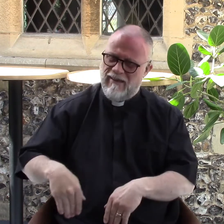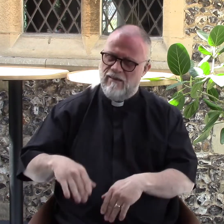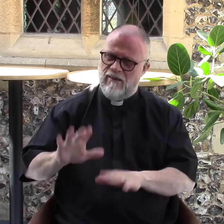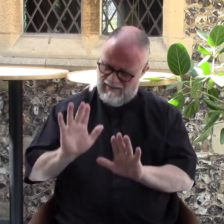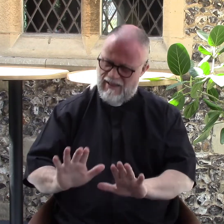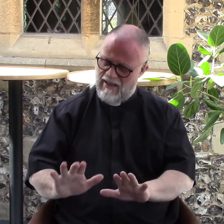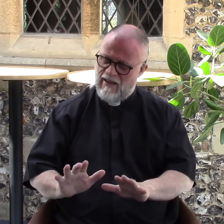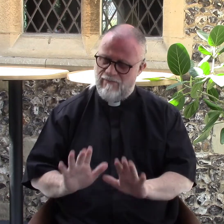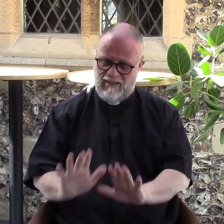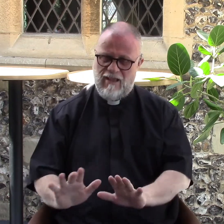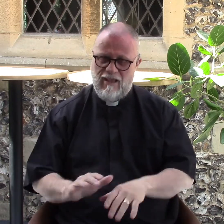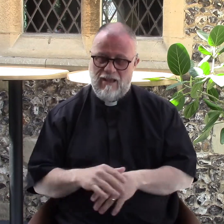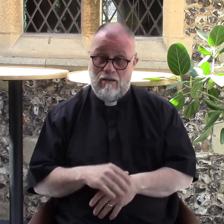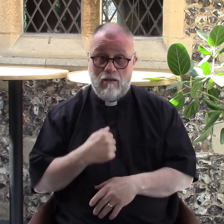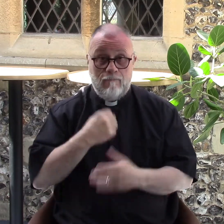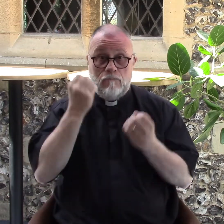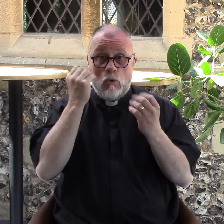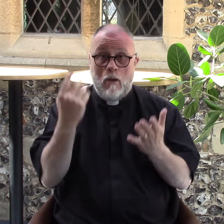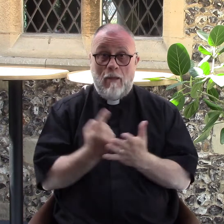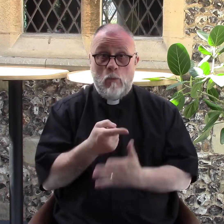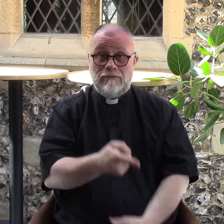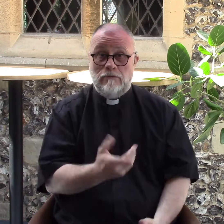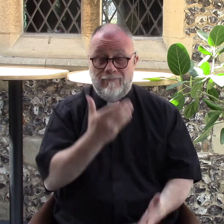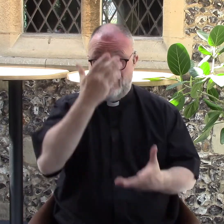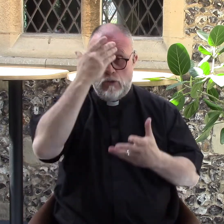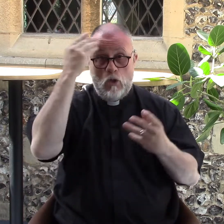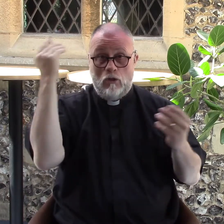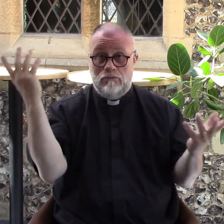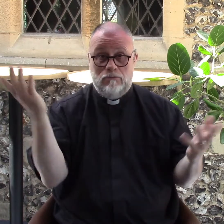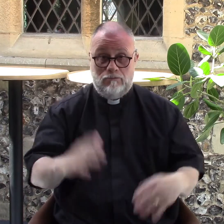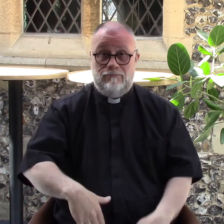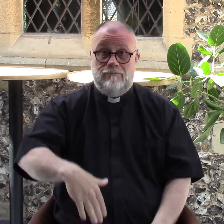Don't be stupid" and she put it down and I forgot all about it as I grew up.